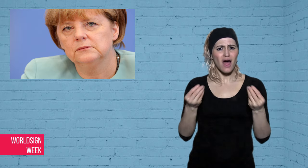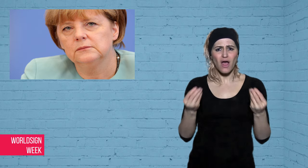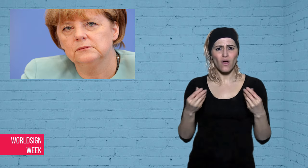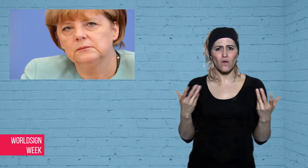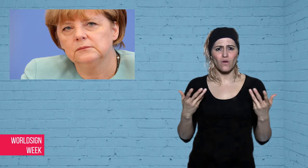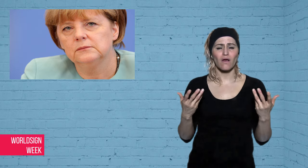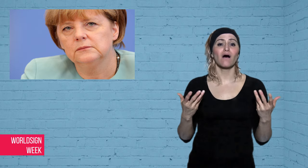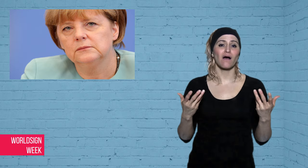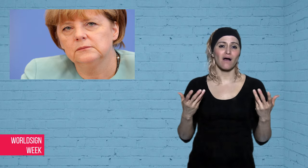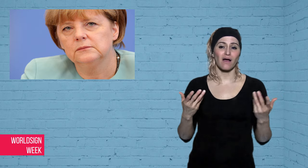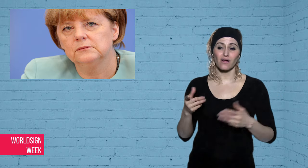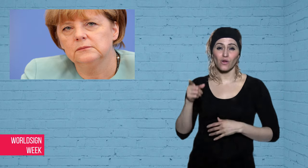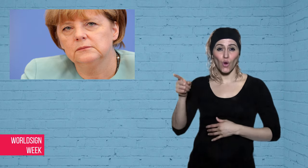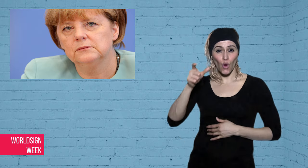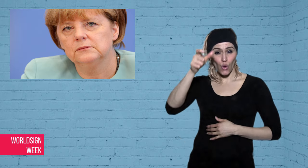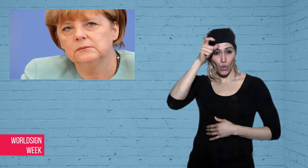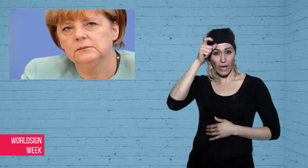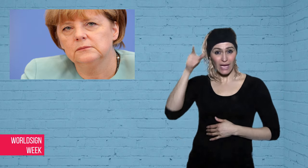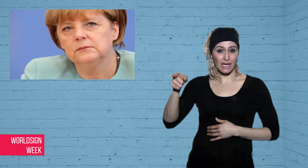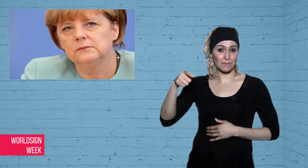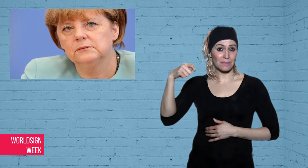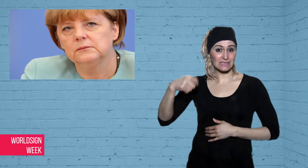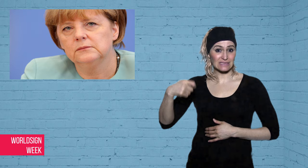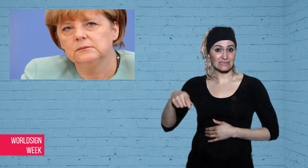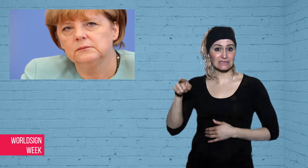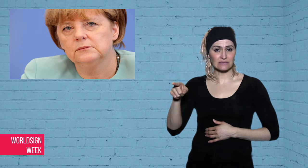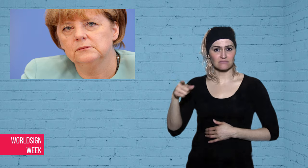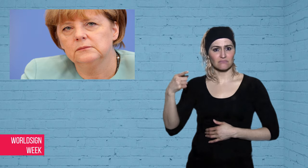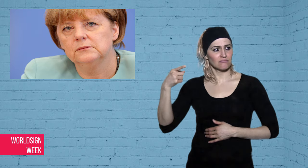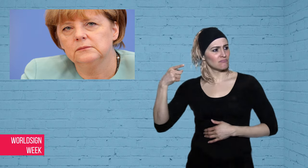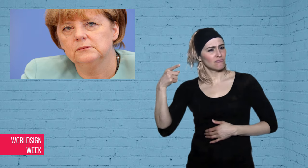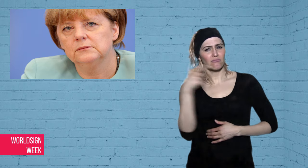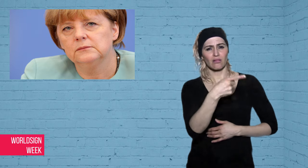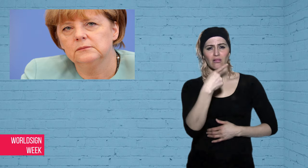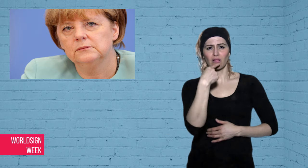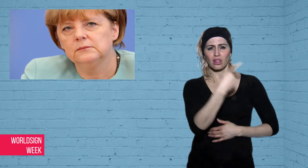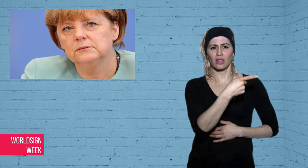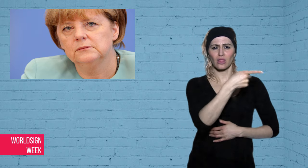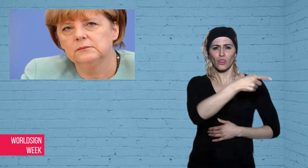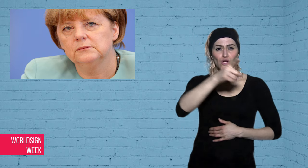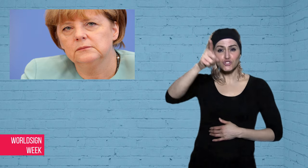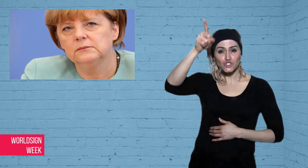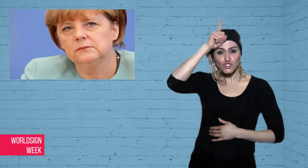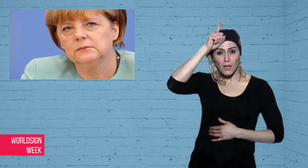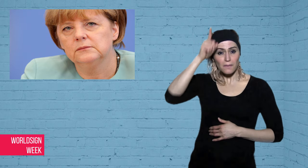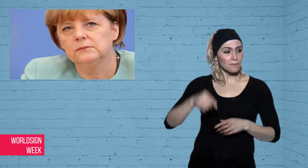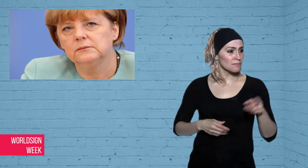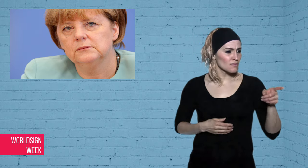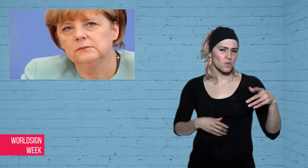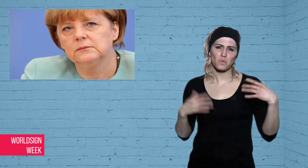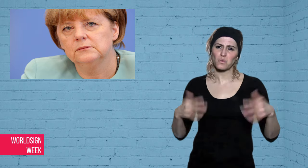restrained from giving speeches in